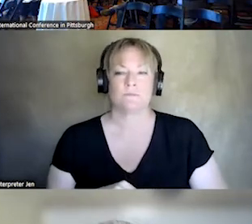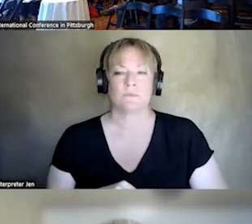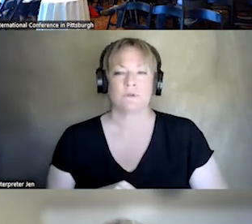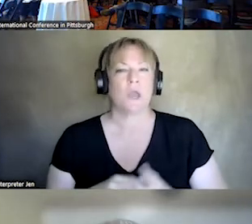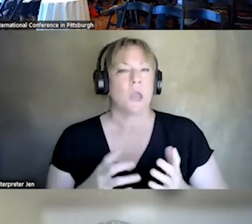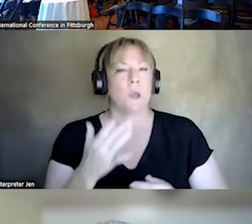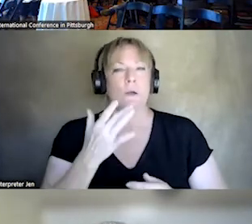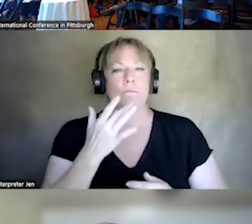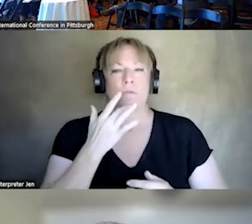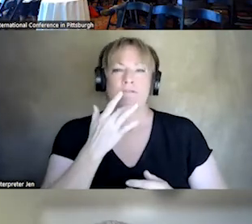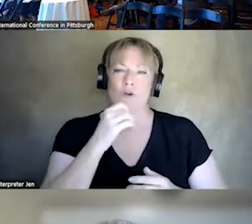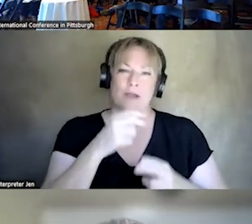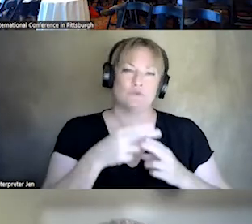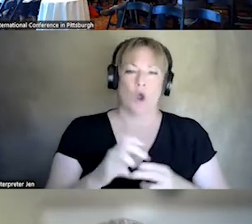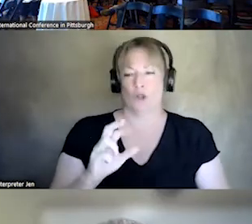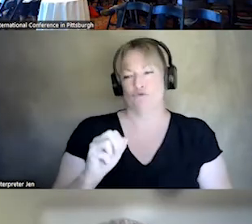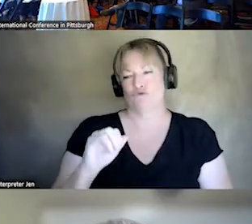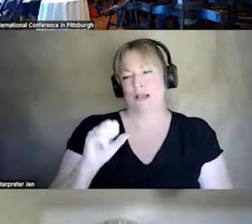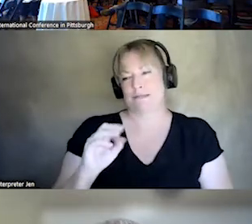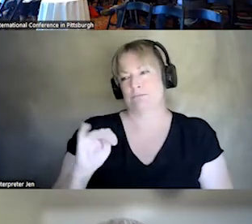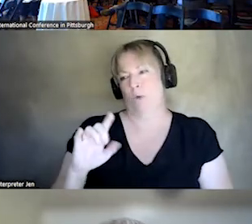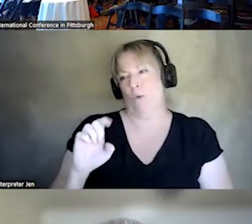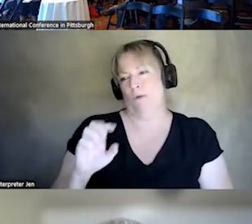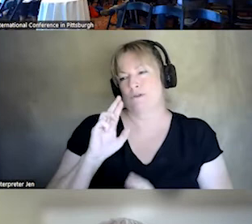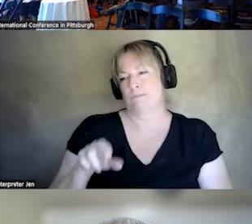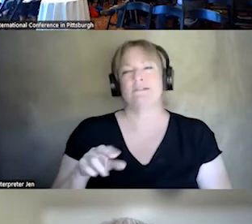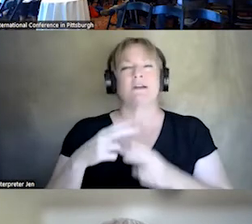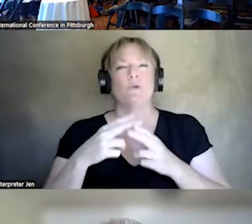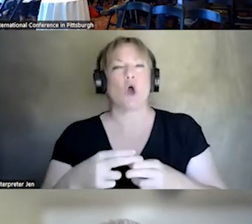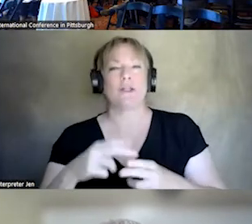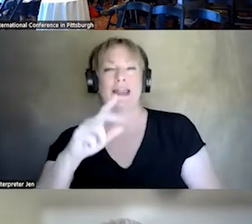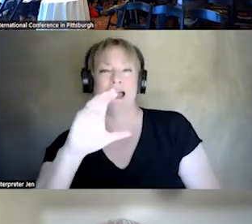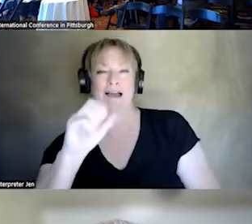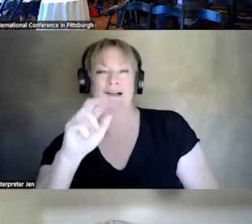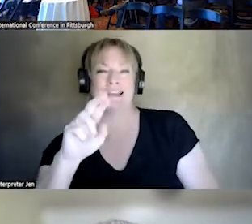NOT TO CALL IT A CRISIS MOBILE RESPONSE UNIT. WE CALL IT A CARE TEAM. BECAUSE, PERCEPTION